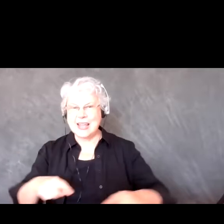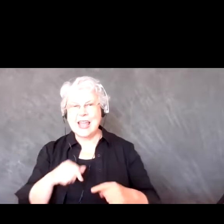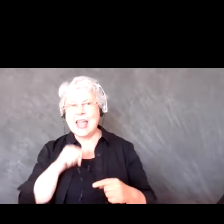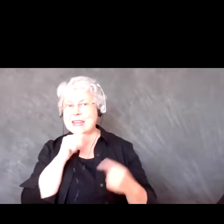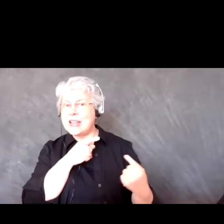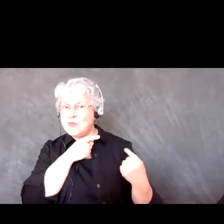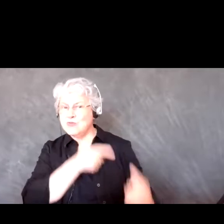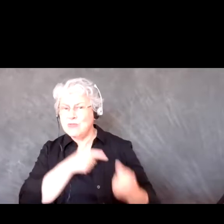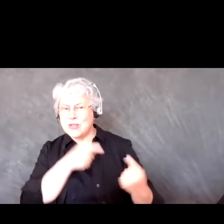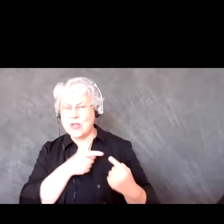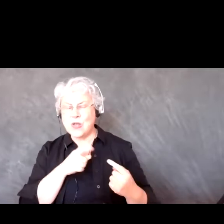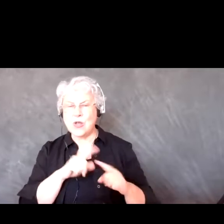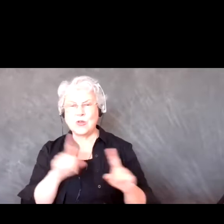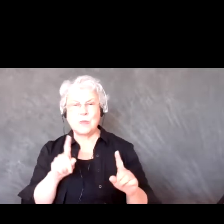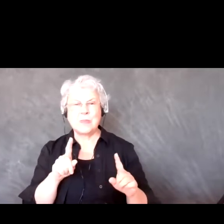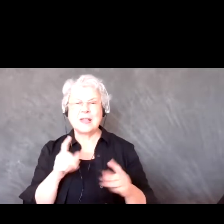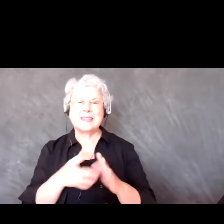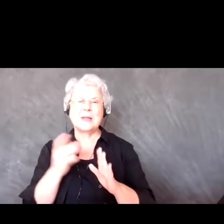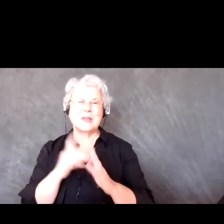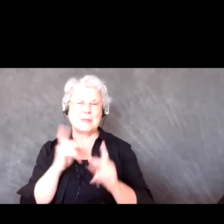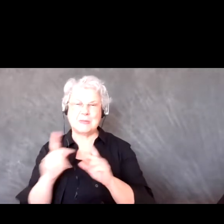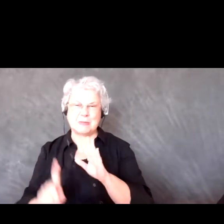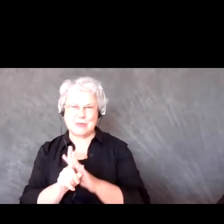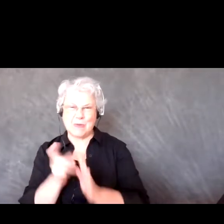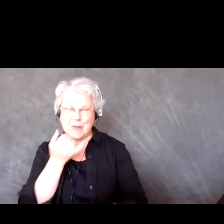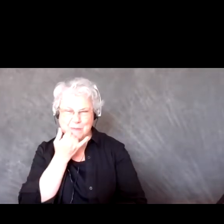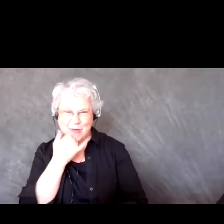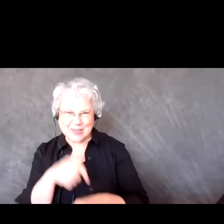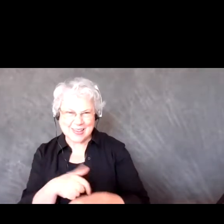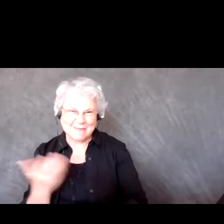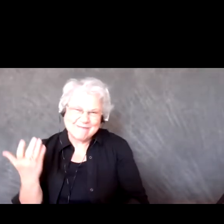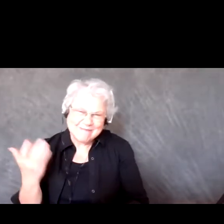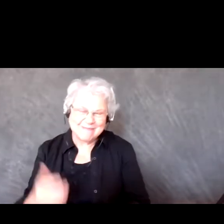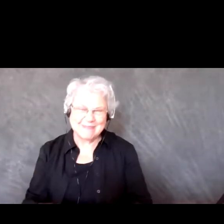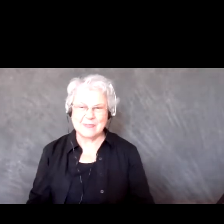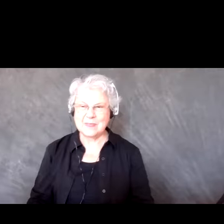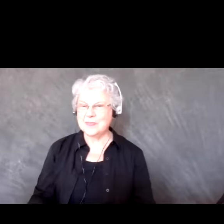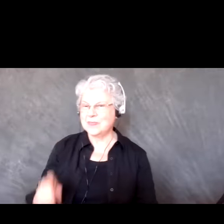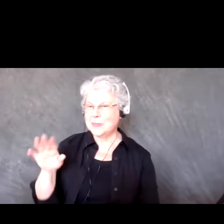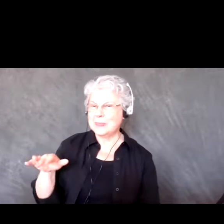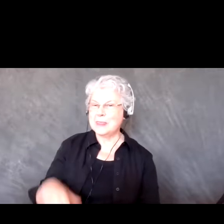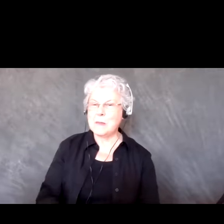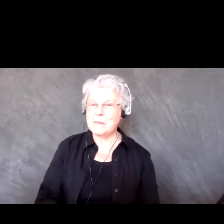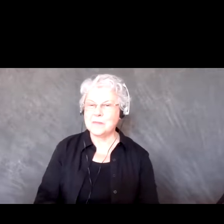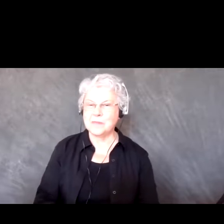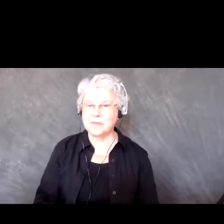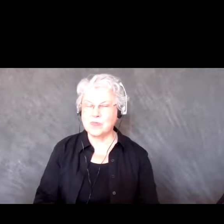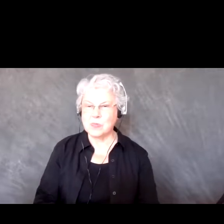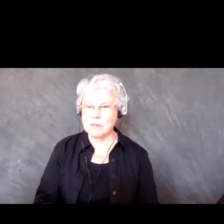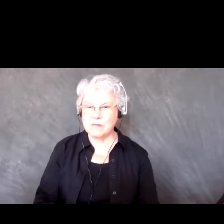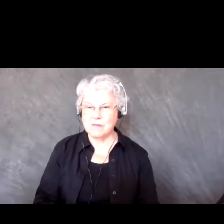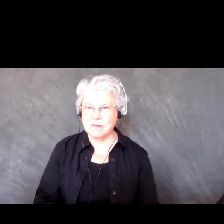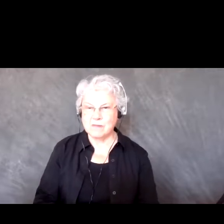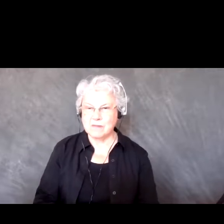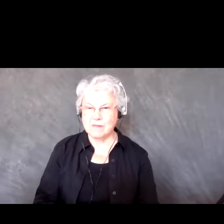misreading it and coming at the wrong time. >>Participant: Well with that post you put up,